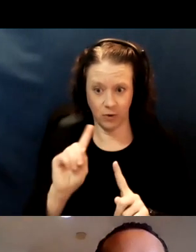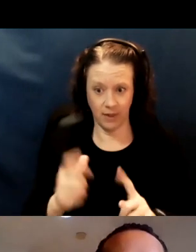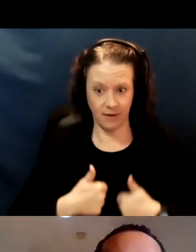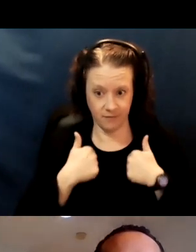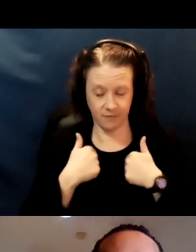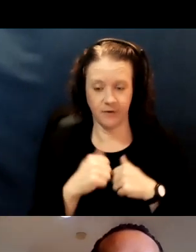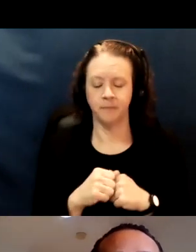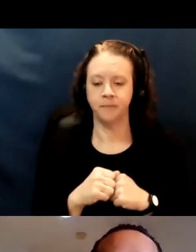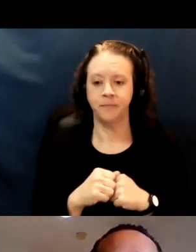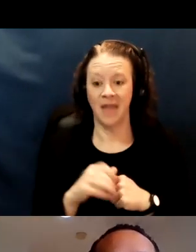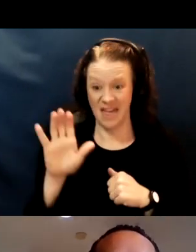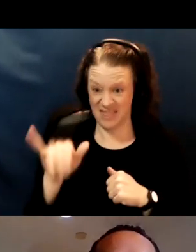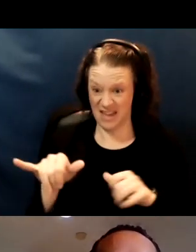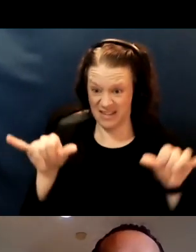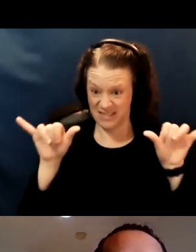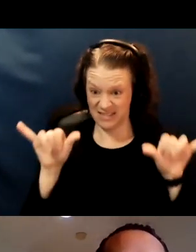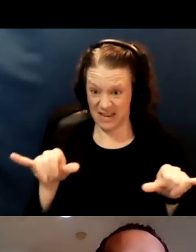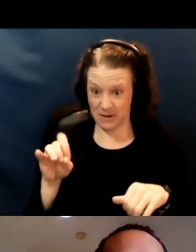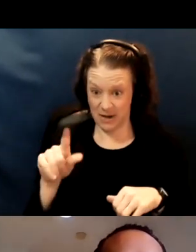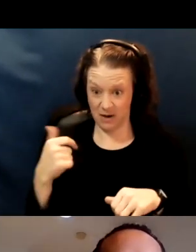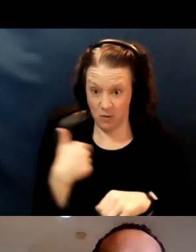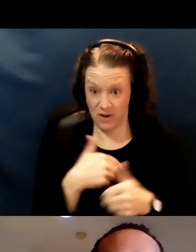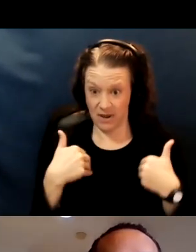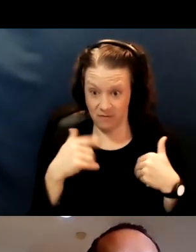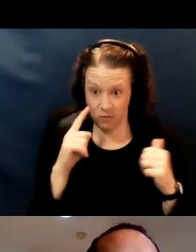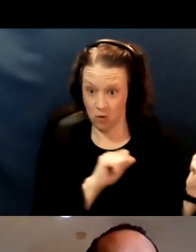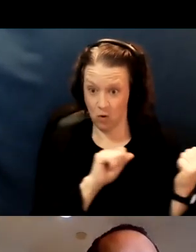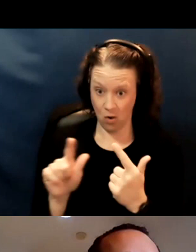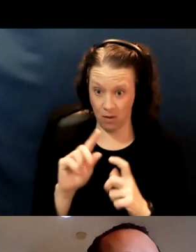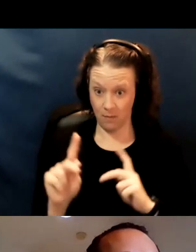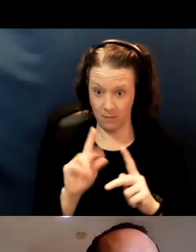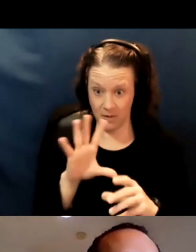for all people in the county living with disabilities,